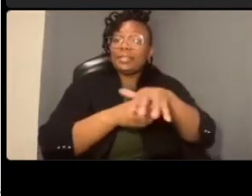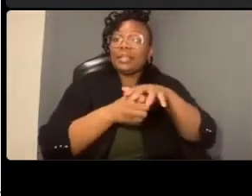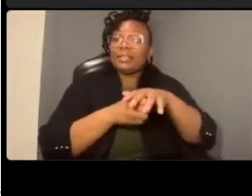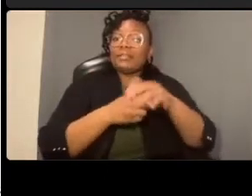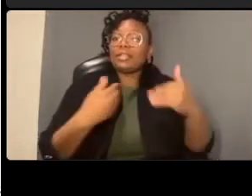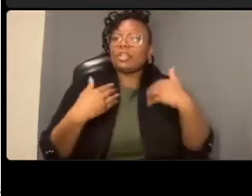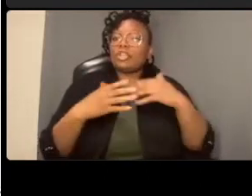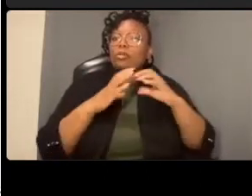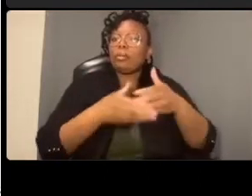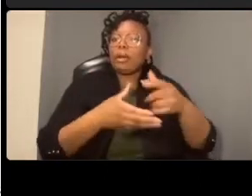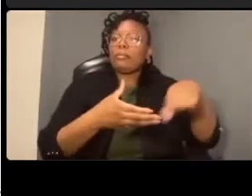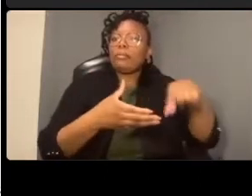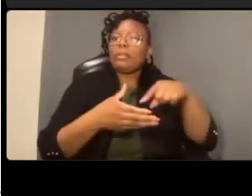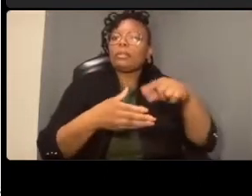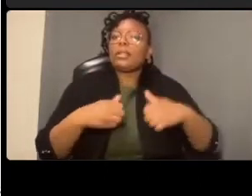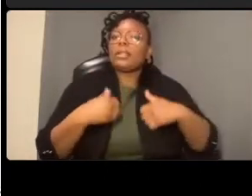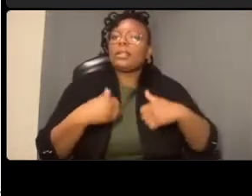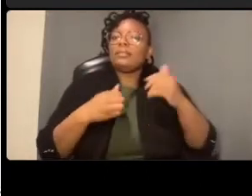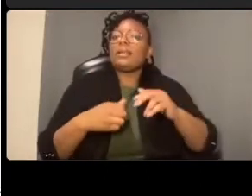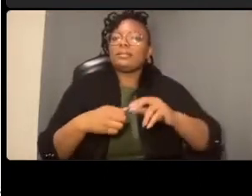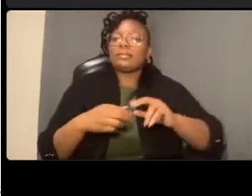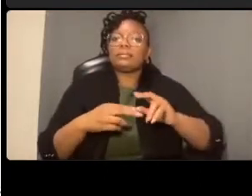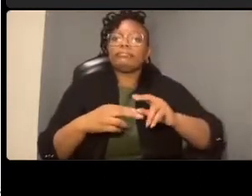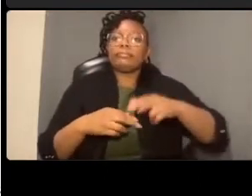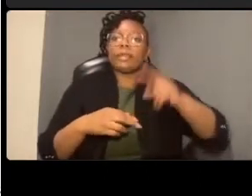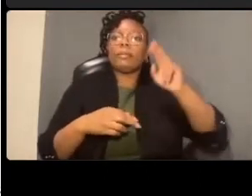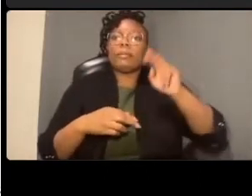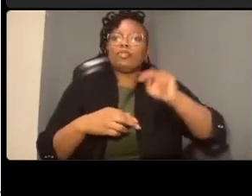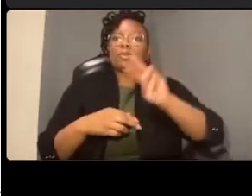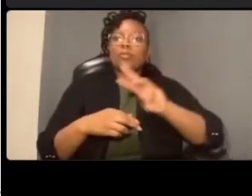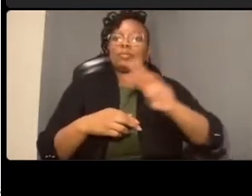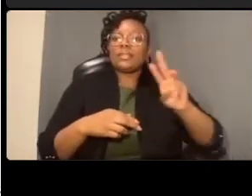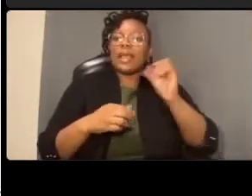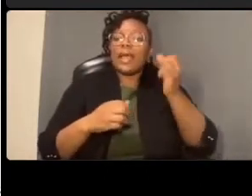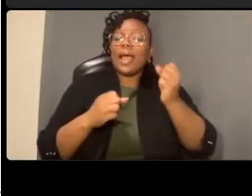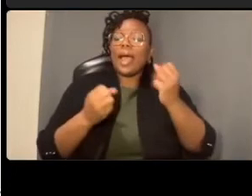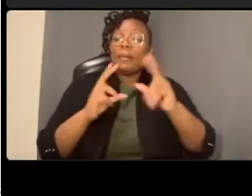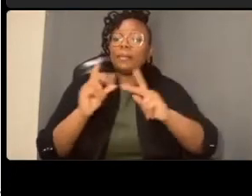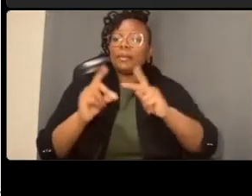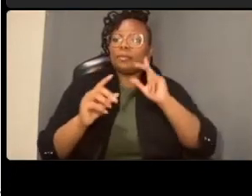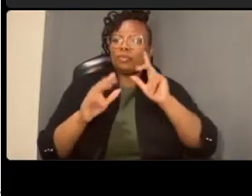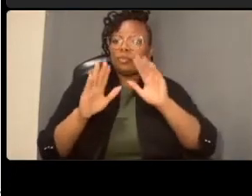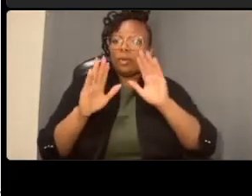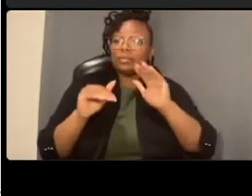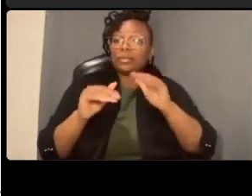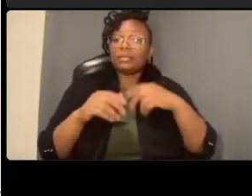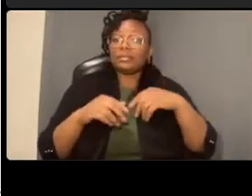bikes up and down connecticut in an area that's mostly middle-aged and senior population a lot